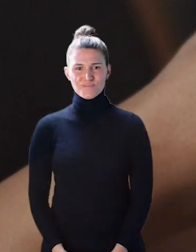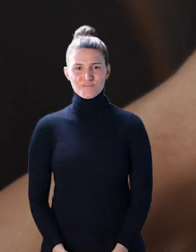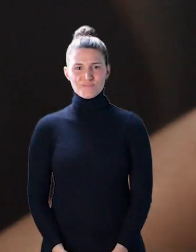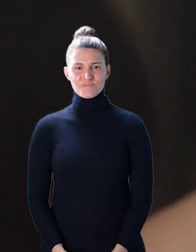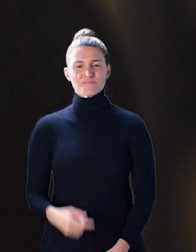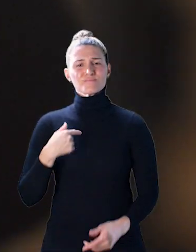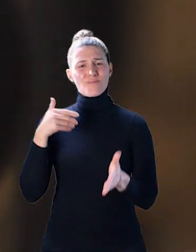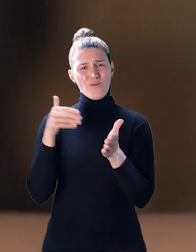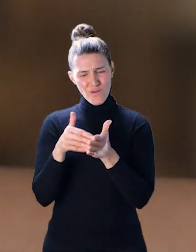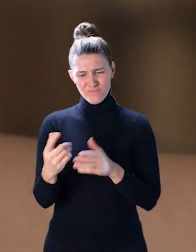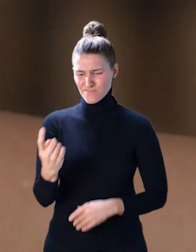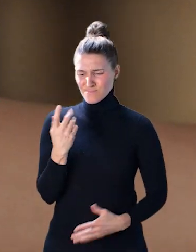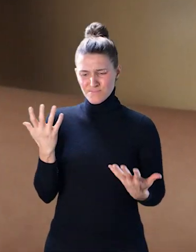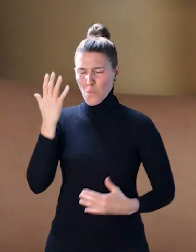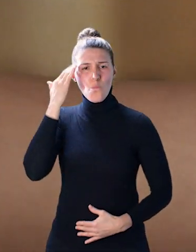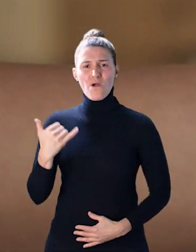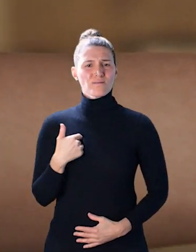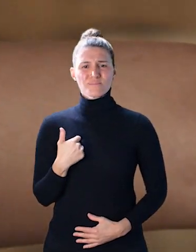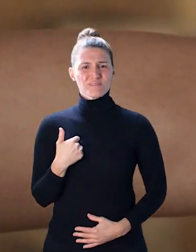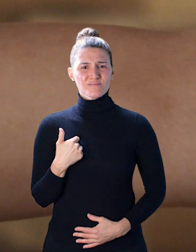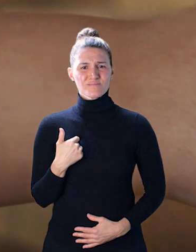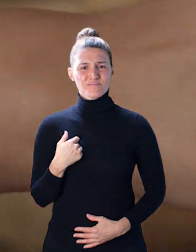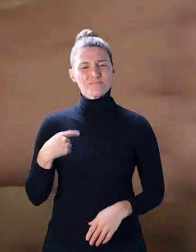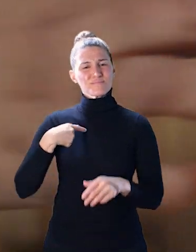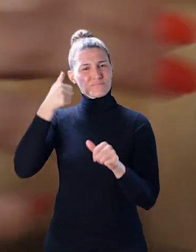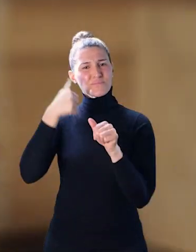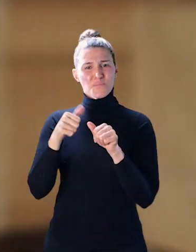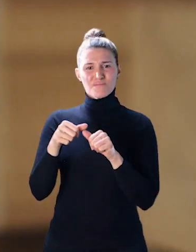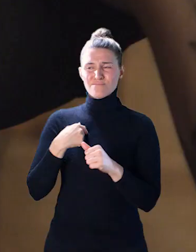I oftentimes used to question "Why me?" And I remember